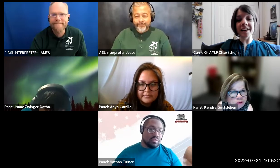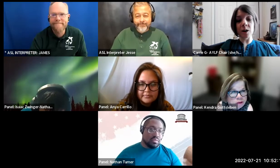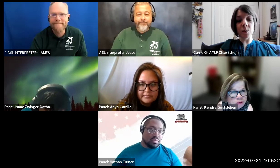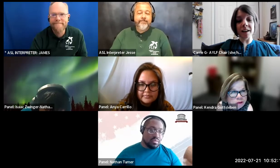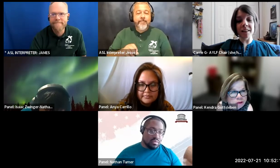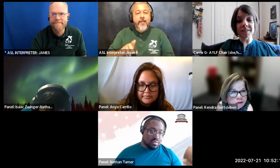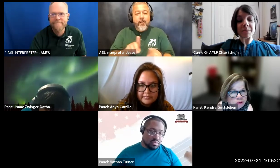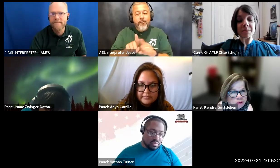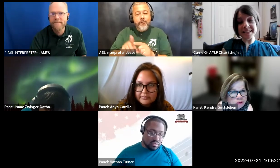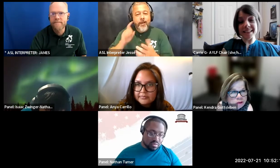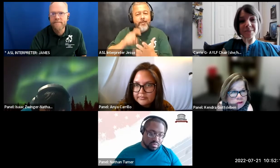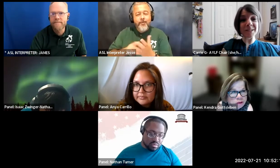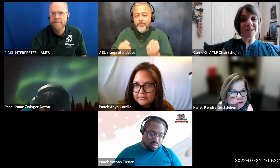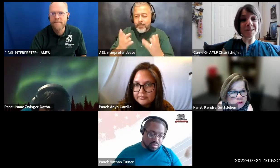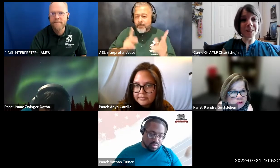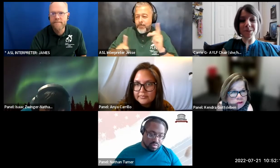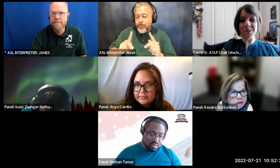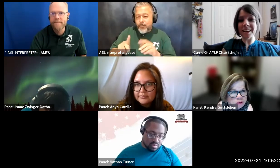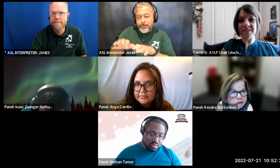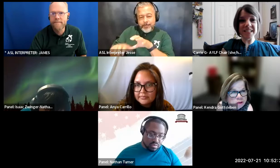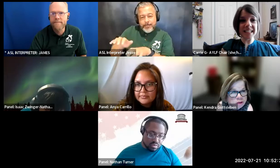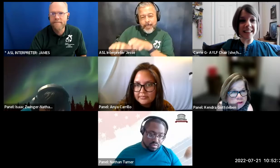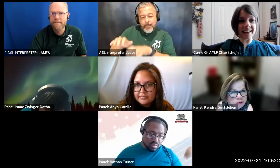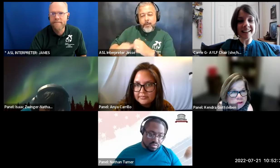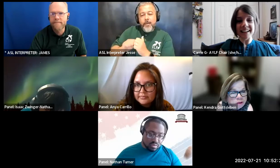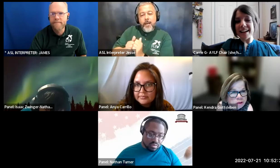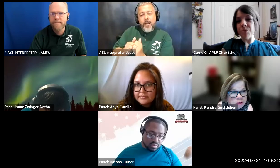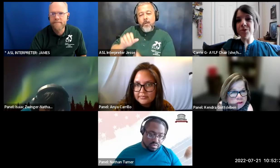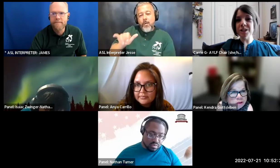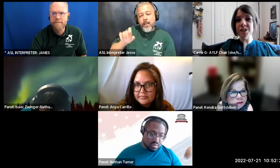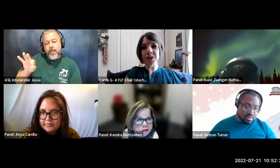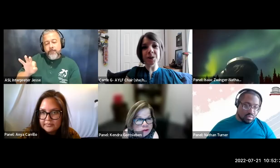how ylf has impacted them that's really cool i'd love to see that feel free to share your